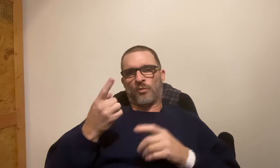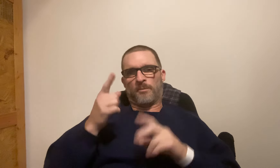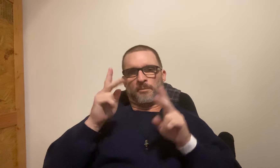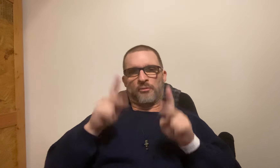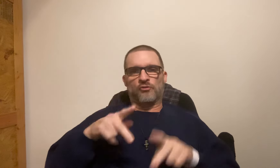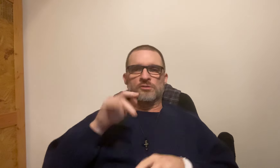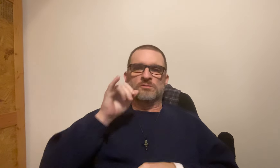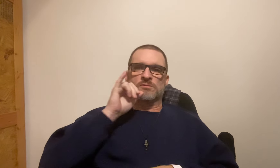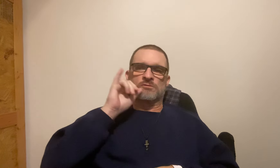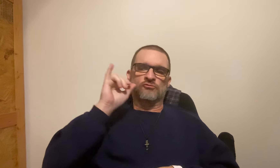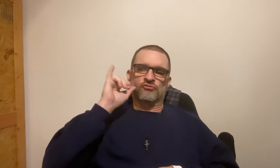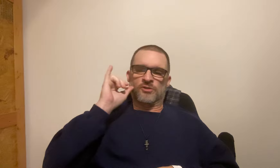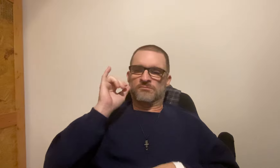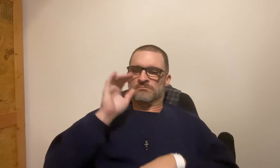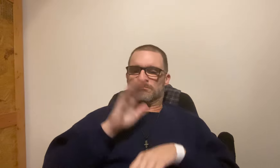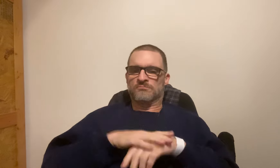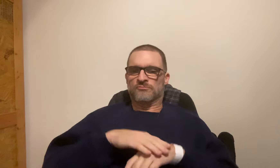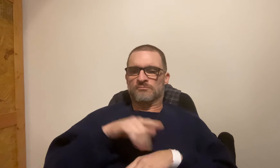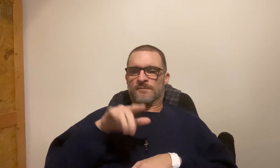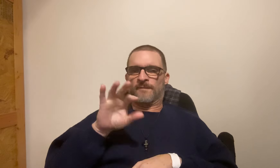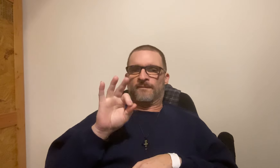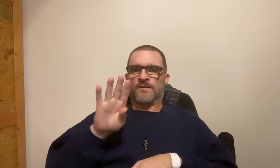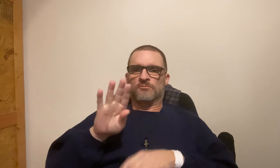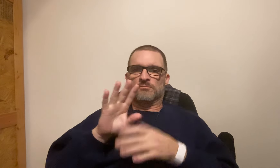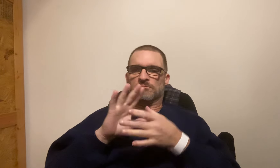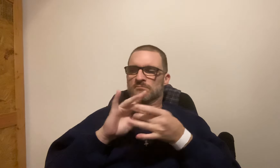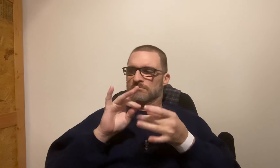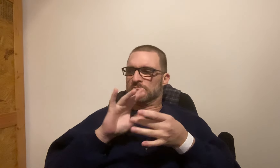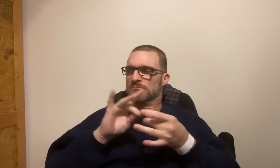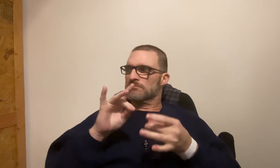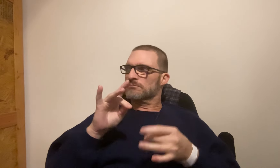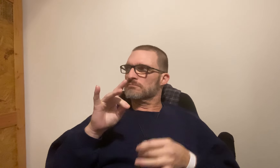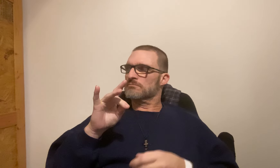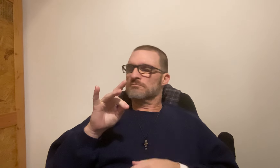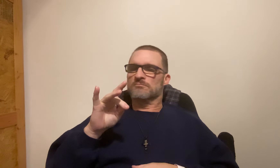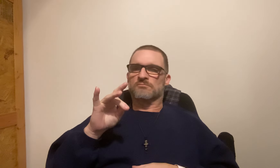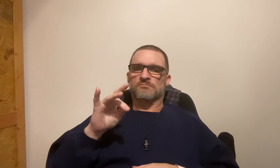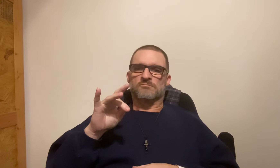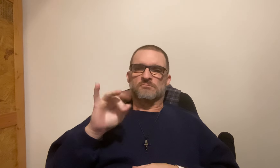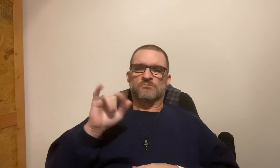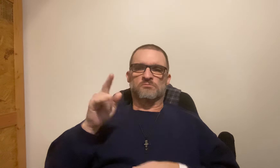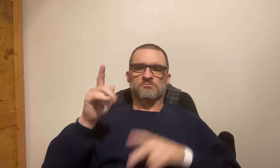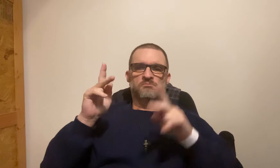I was talking with one person yesterday on Facebook messenger.